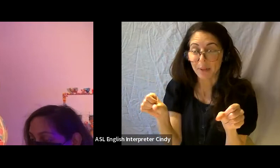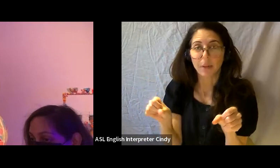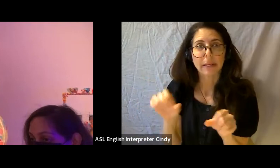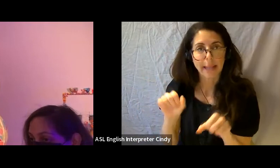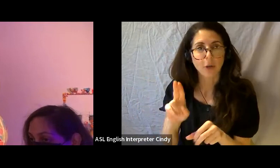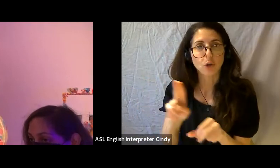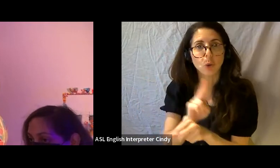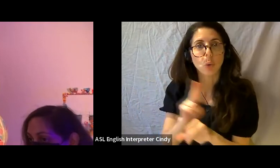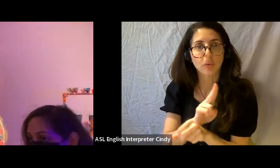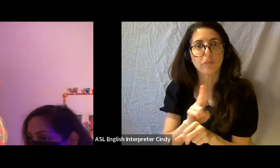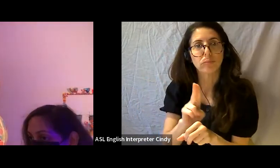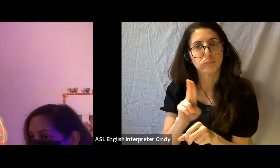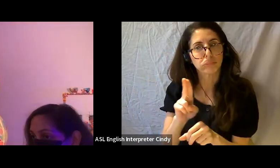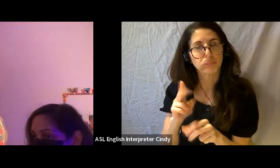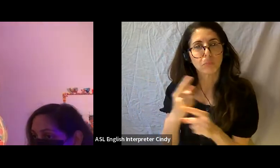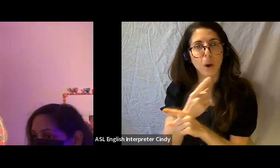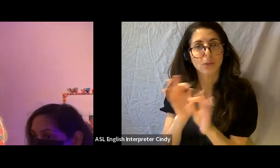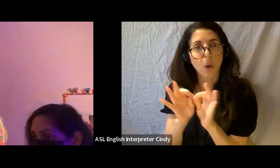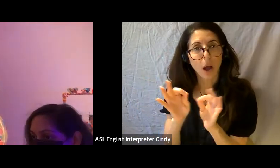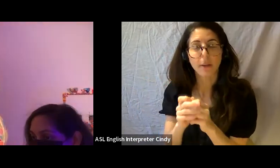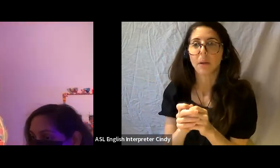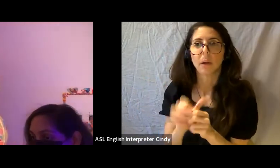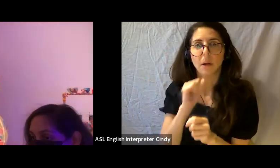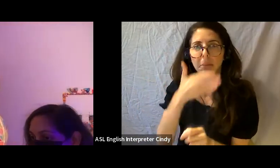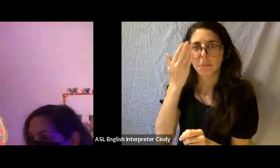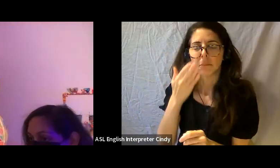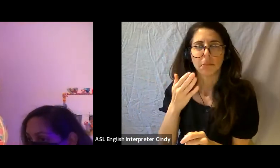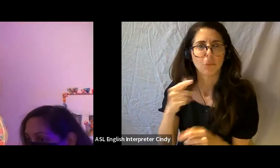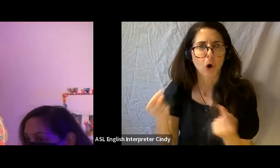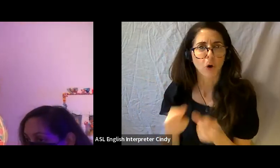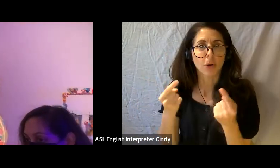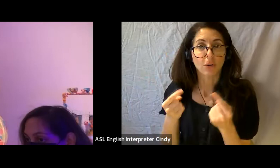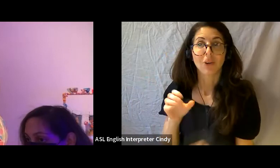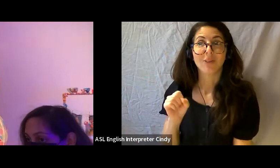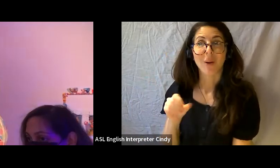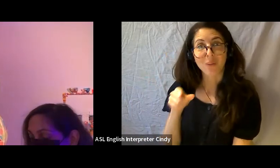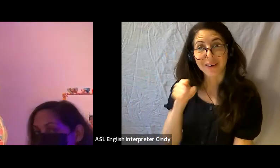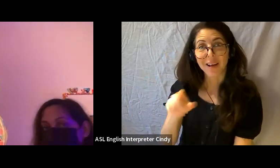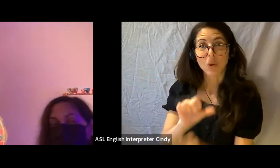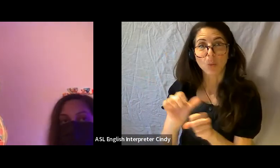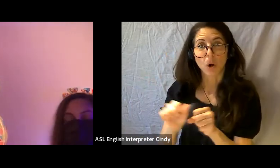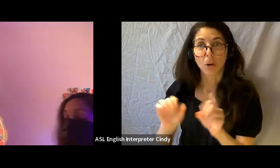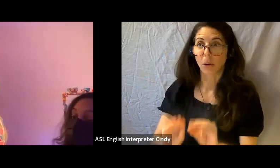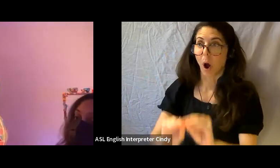And so I think even though this work isn’t necessarily about disability, it takes on some of those lived experiences,